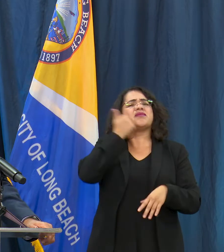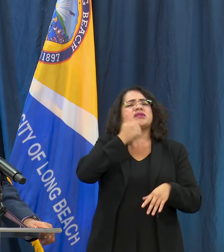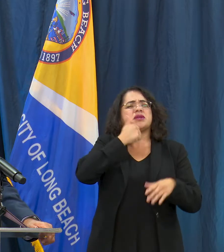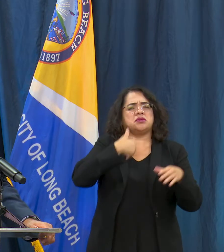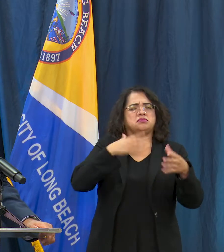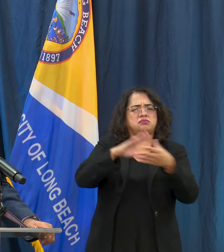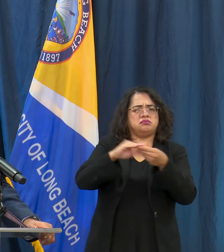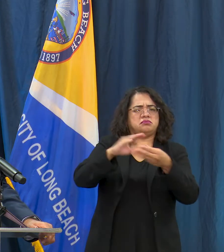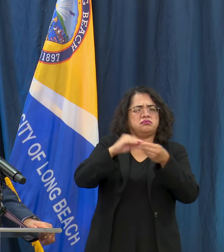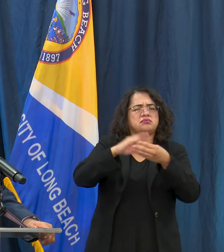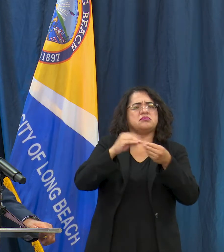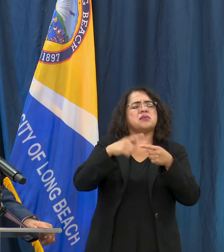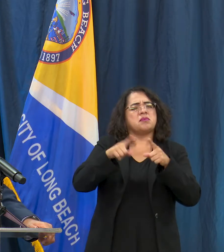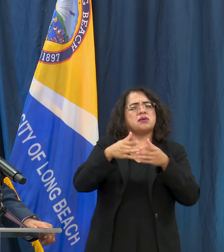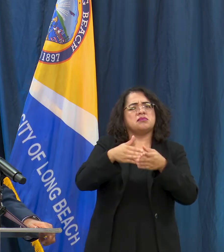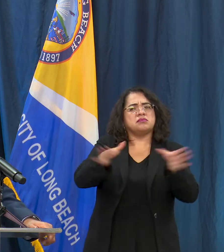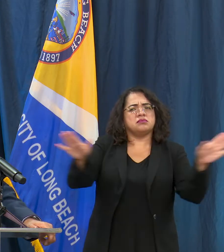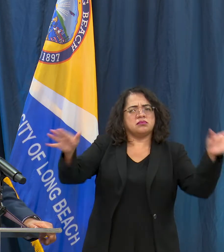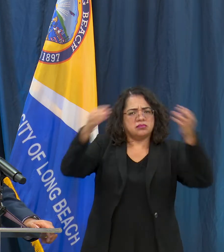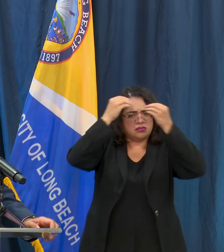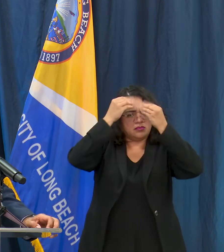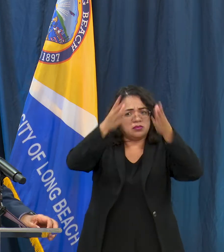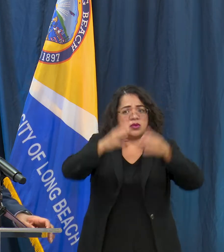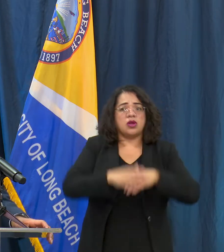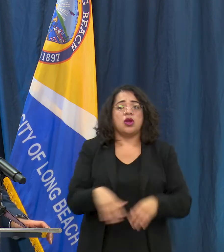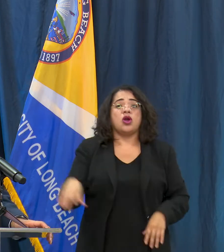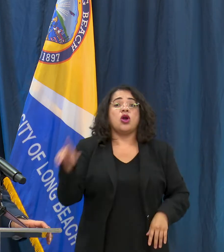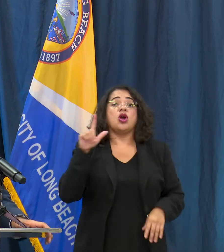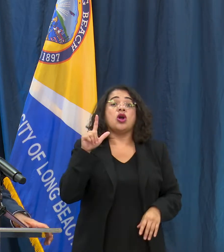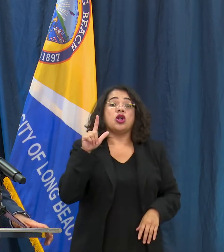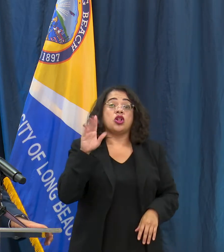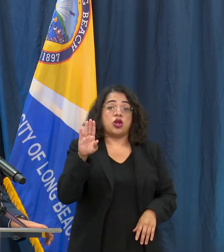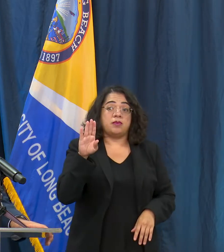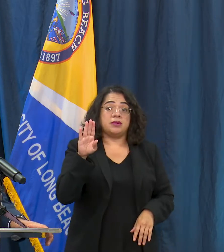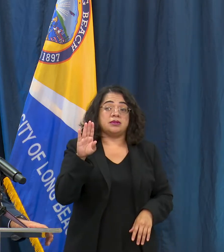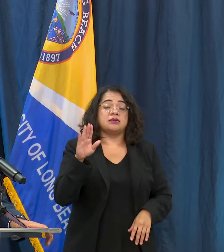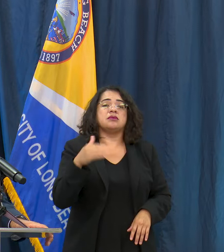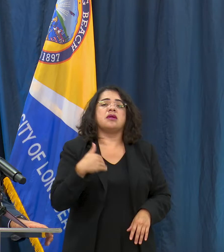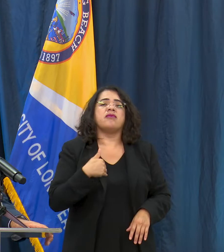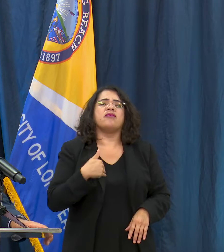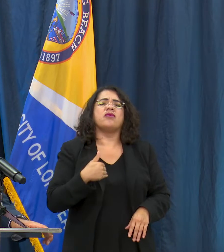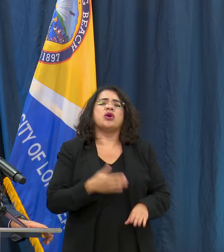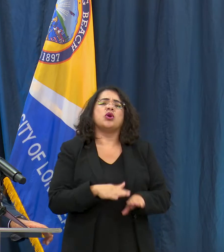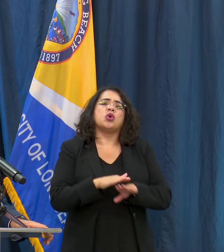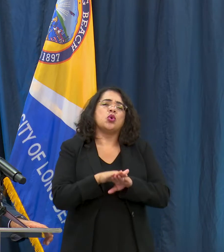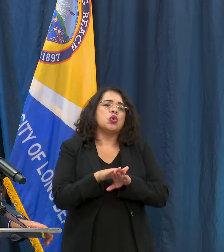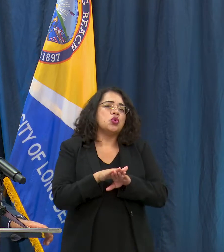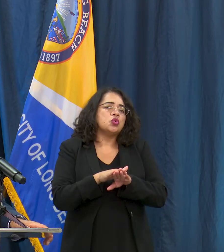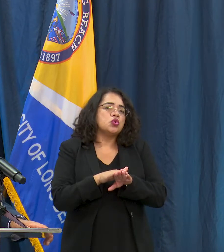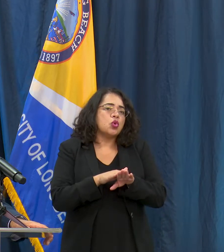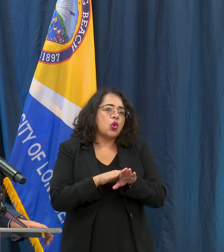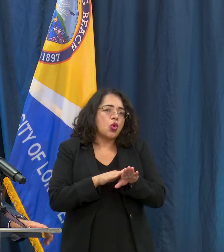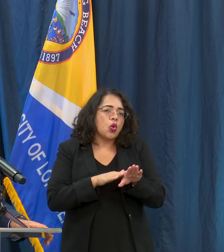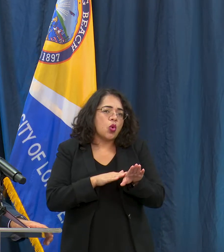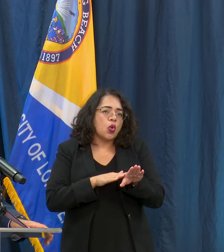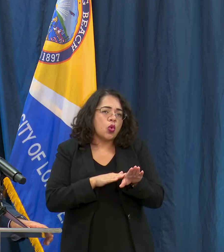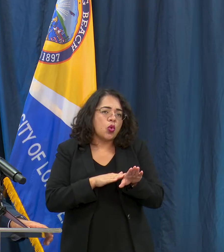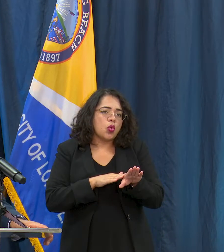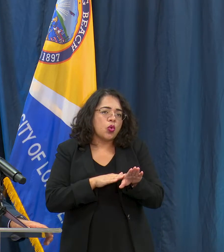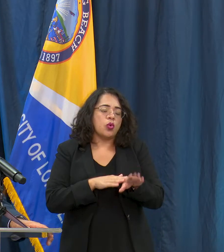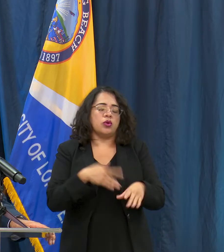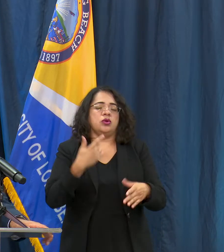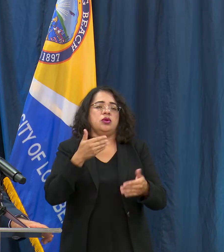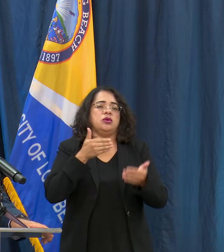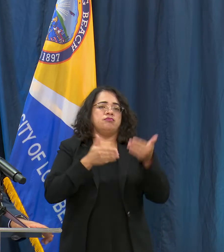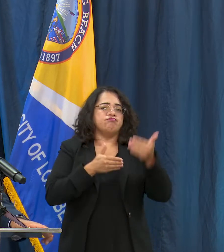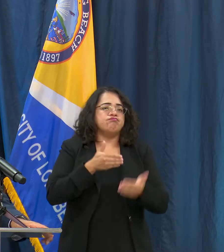that Long Beach has had the slowest and most cautious reopening schedule of any